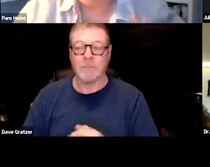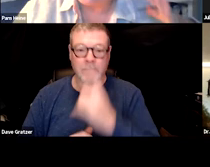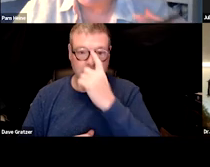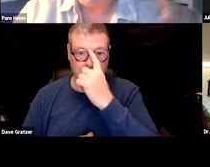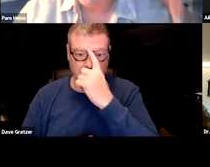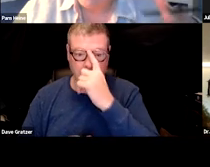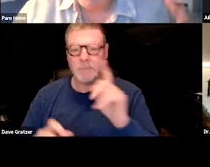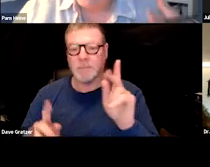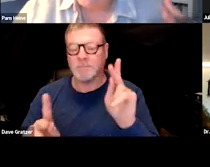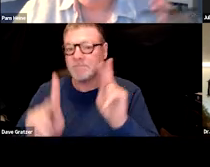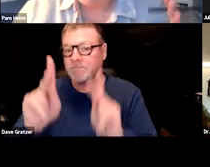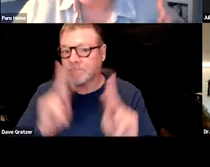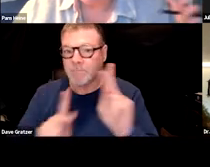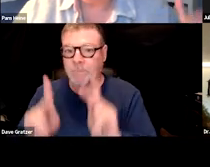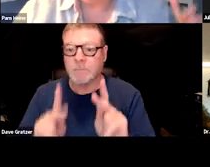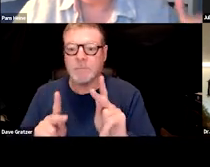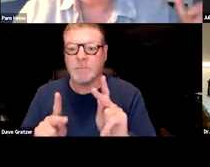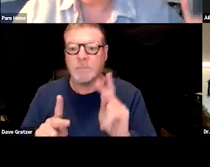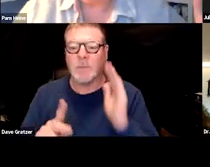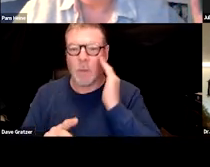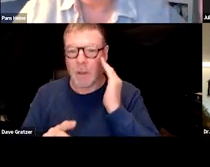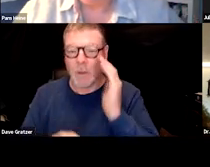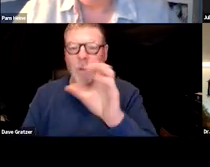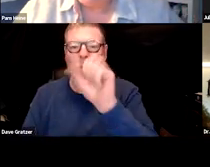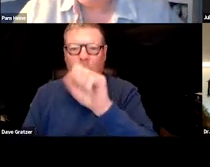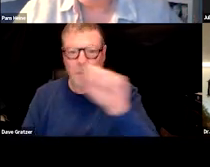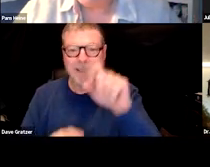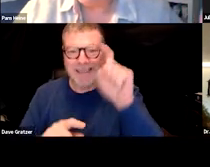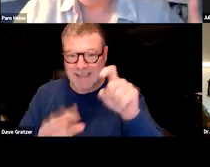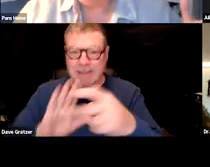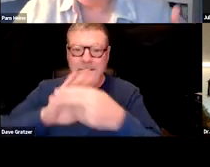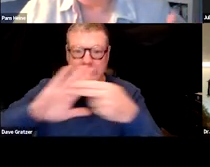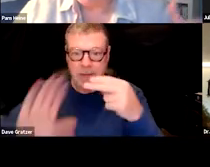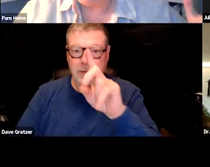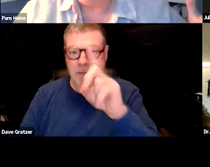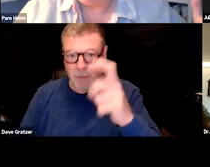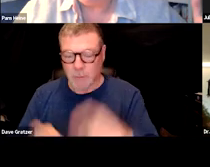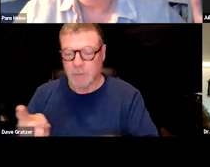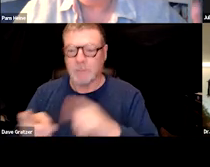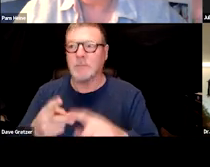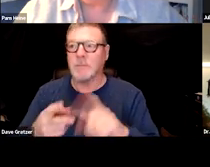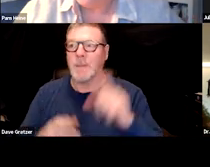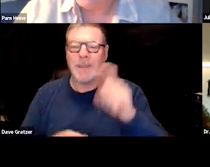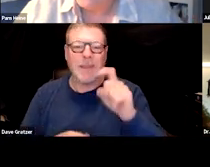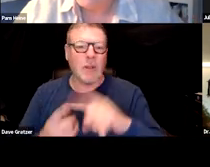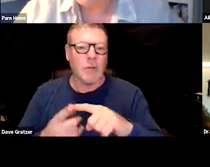folks were so, we know Social Security needs a diagnosis and we also need to see how that causes impairment